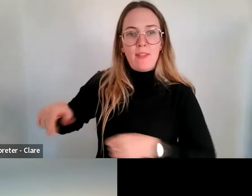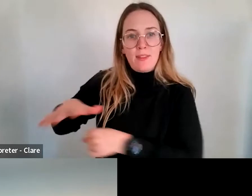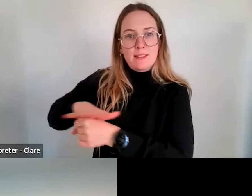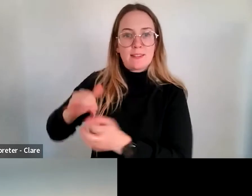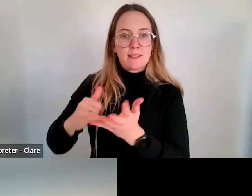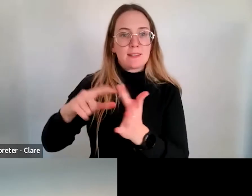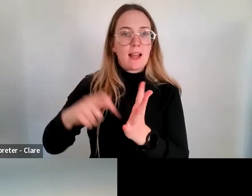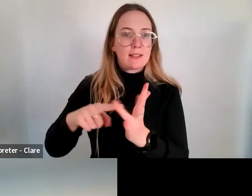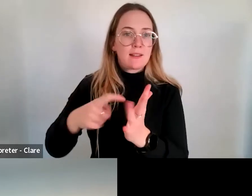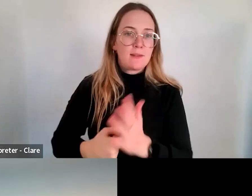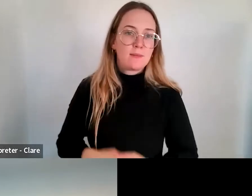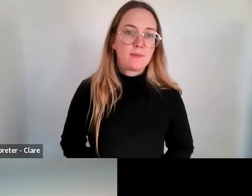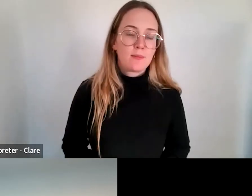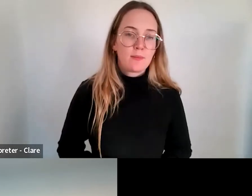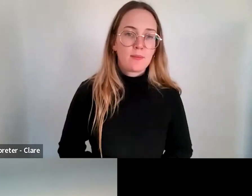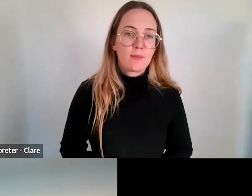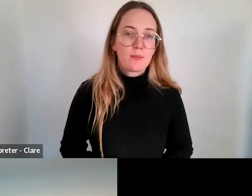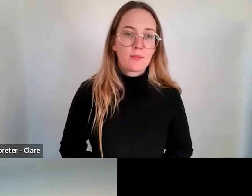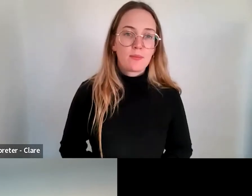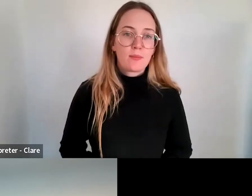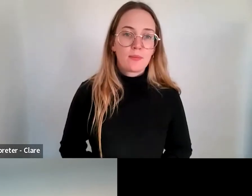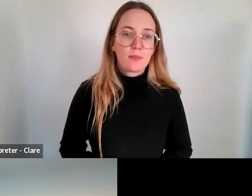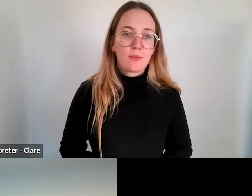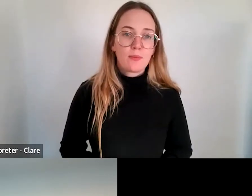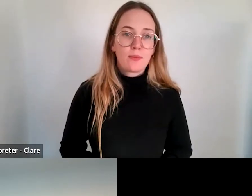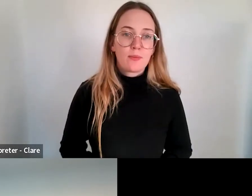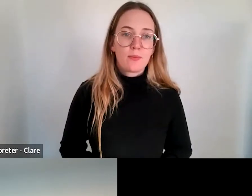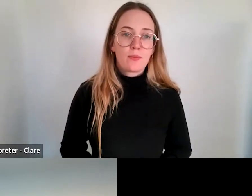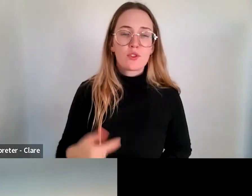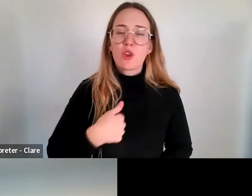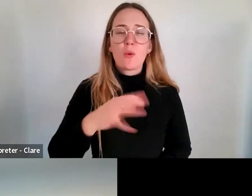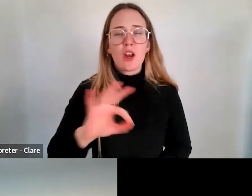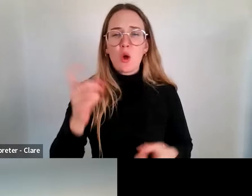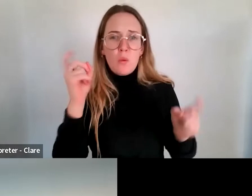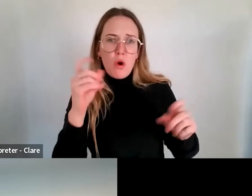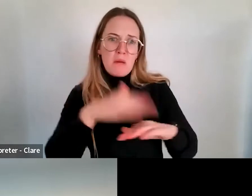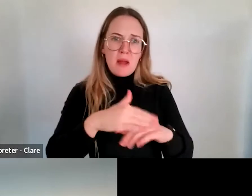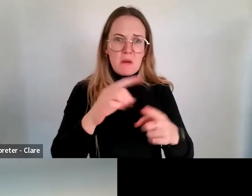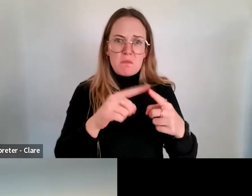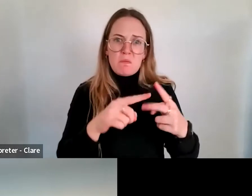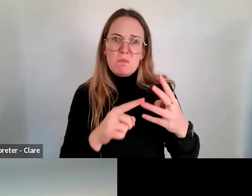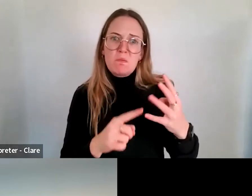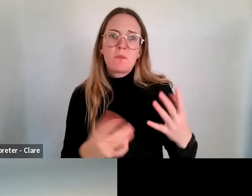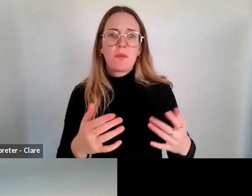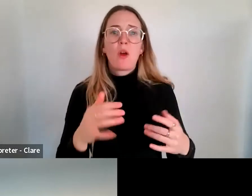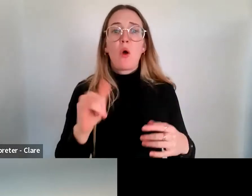Victoria. We're going to be less concerned about that end coo of co-investment -- that kind of co-investment piece than in a regular